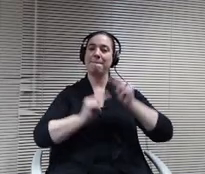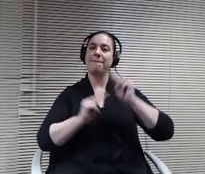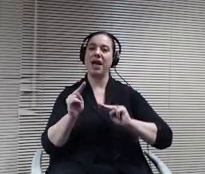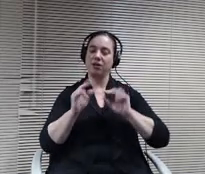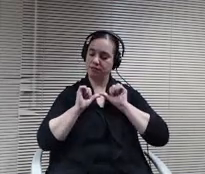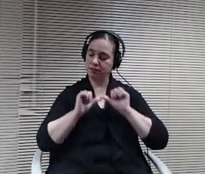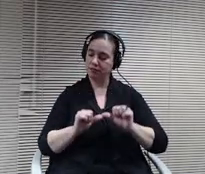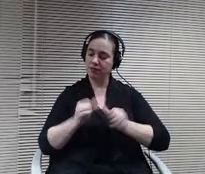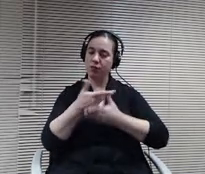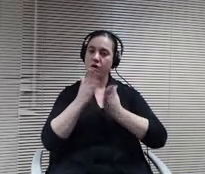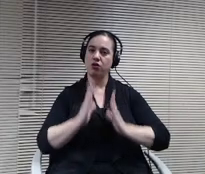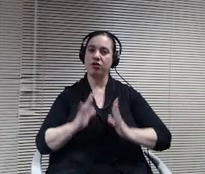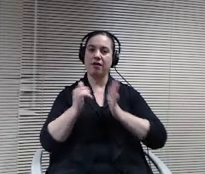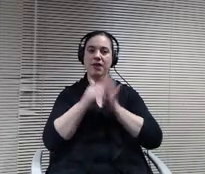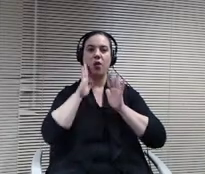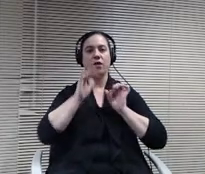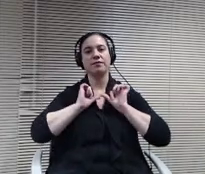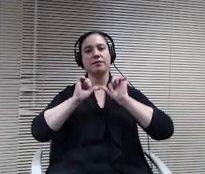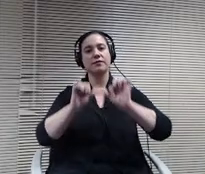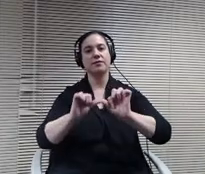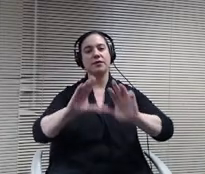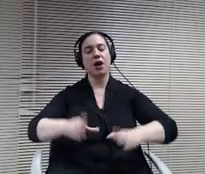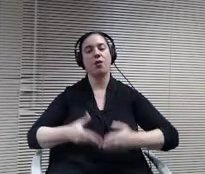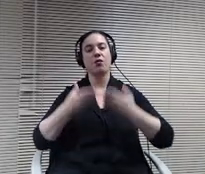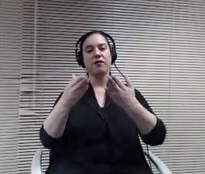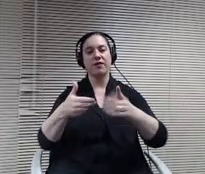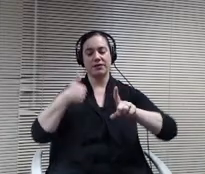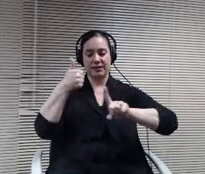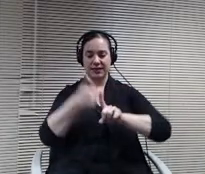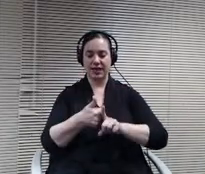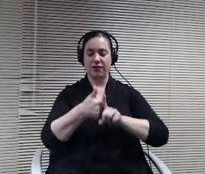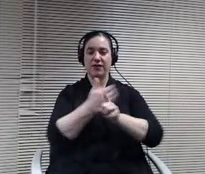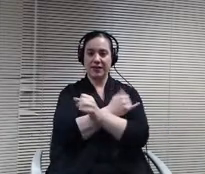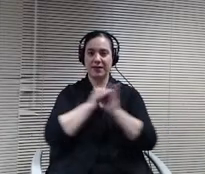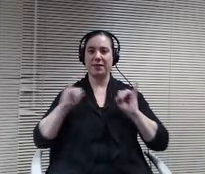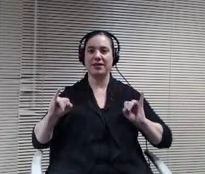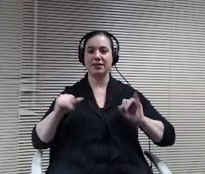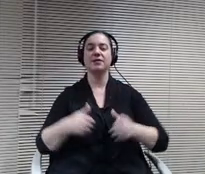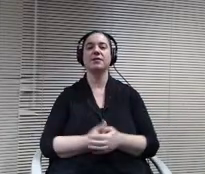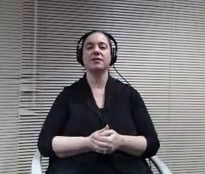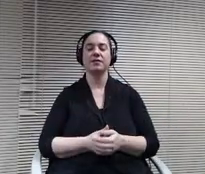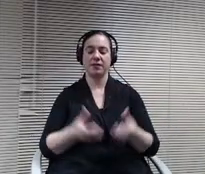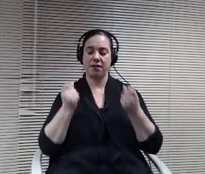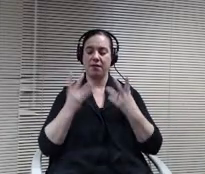self sufficiency and independence. Many of our students remain in our community long after the completion of